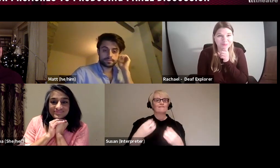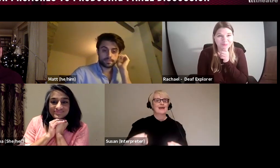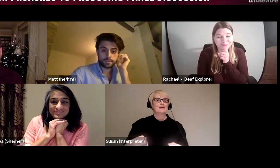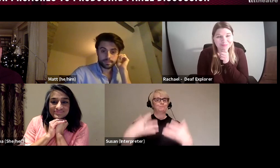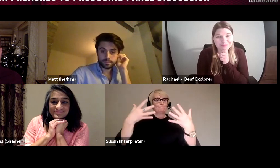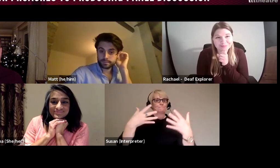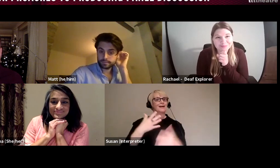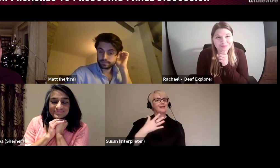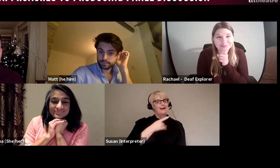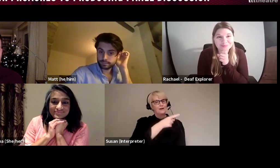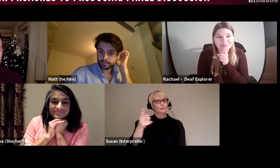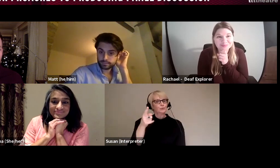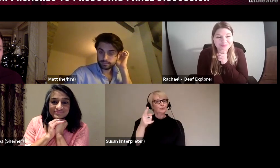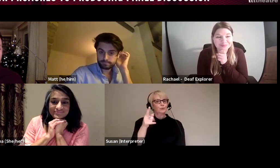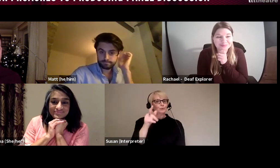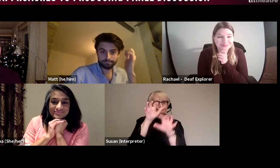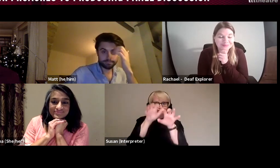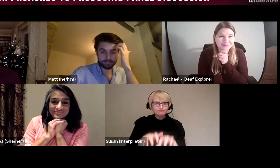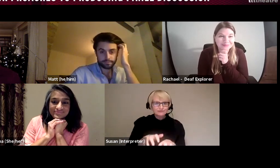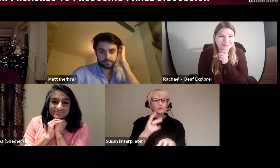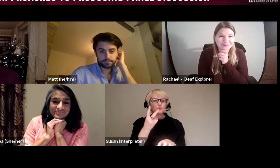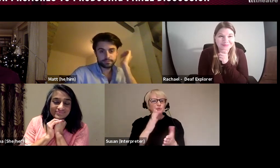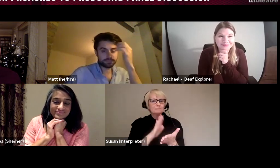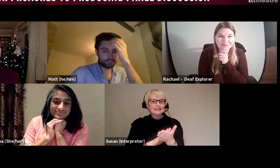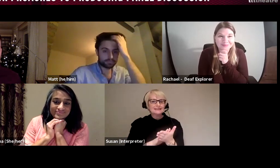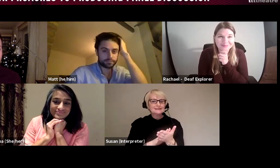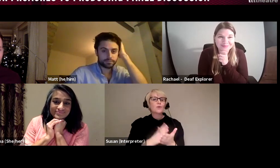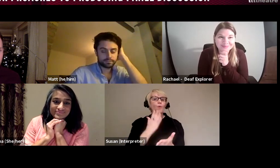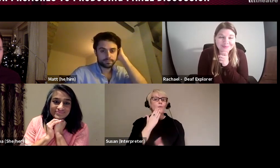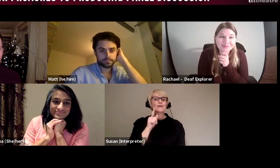few minutes to fill out so that will appear as you leave the webinar, it's not very long